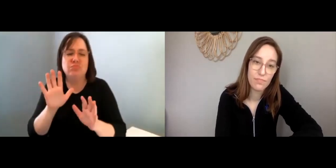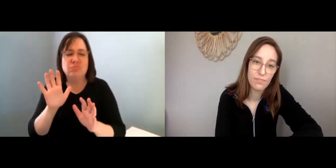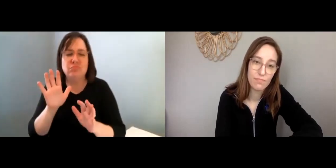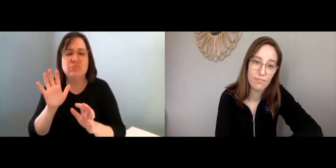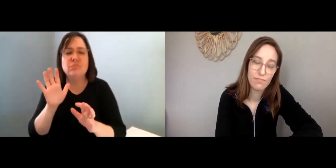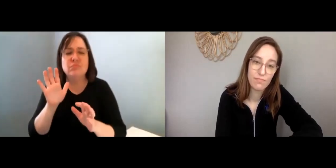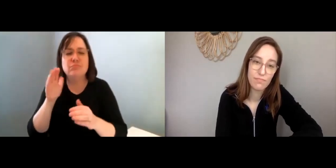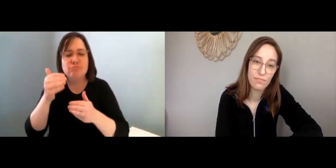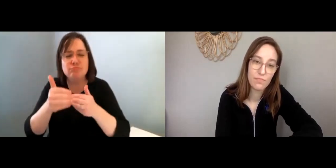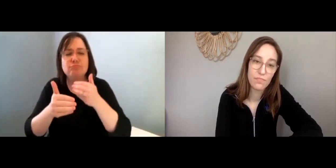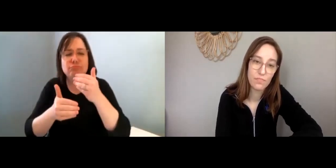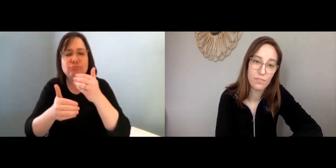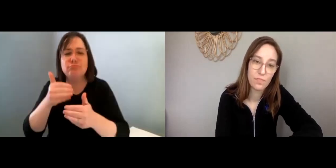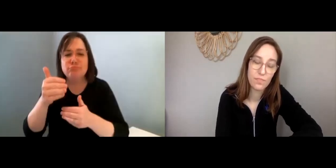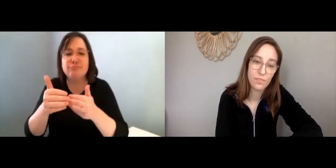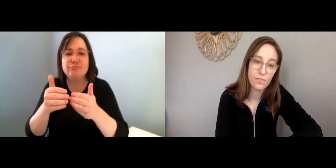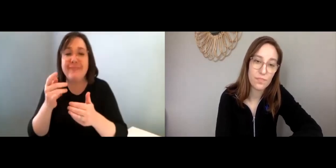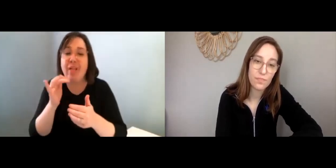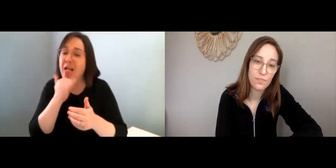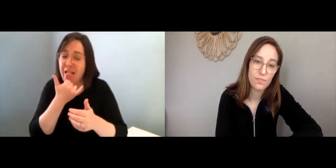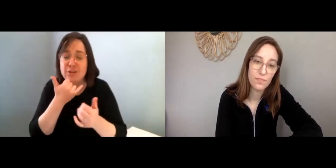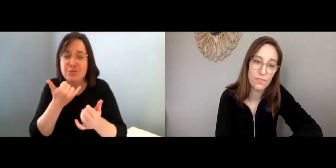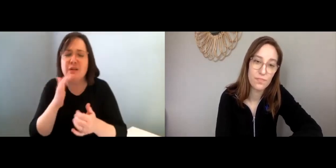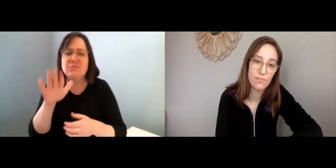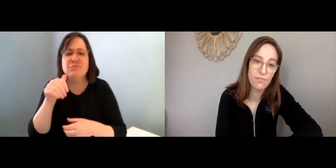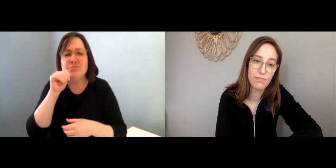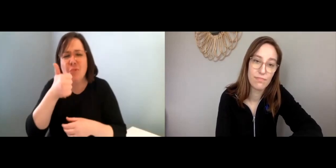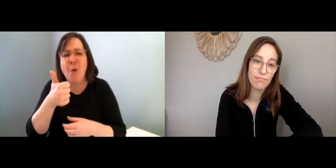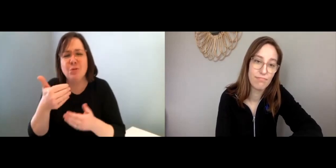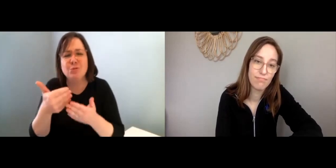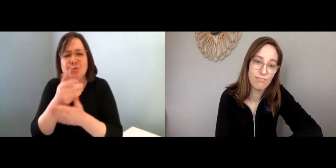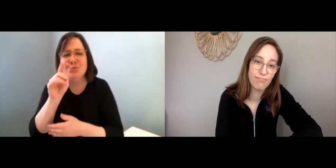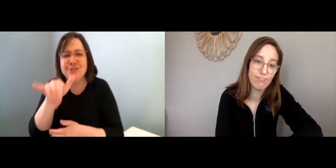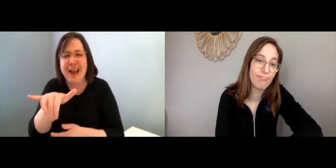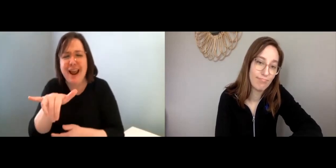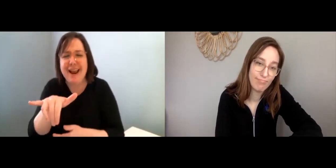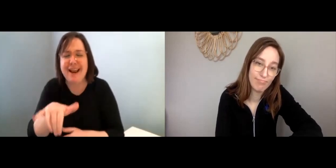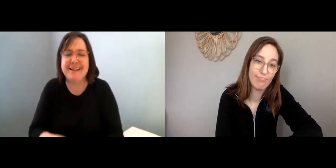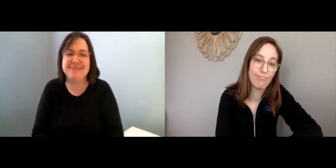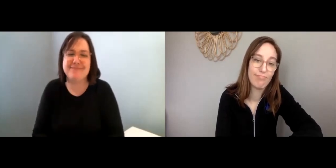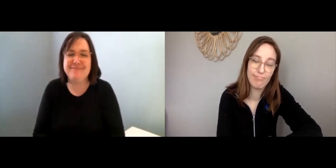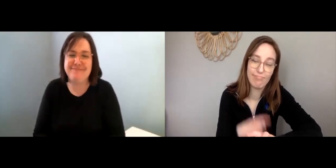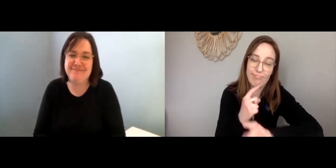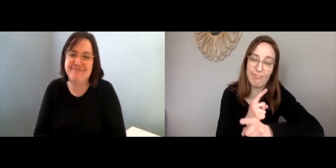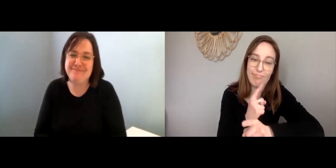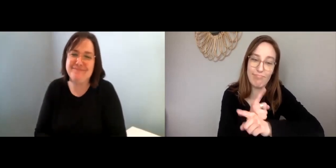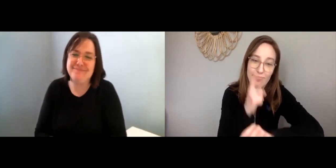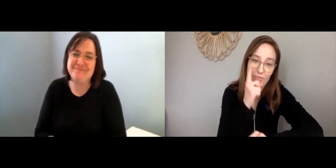of what you should be doing right now. Take it step-by-step, and if you do something wrong, tomorrow is a new day.